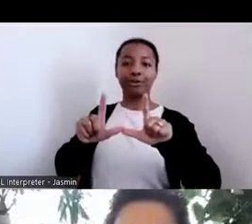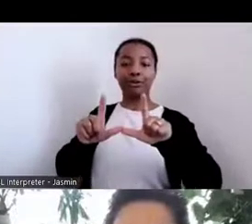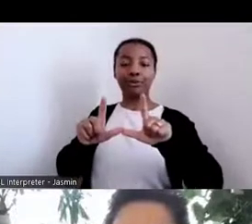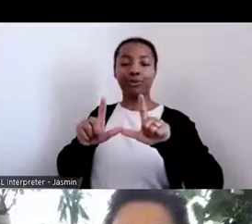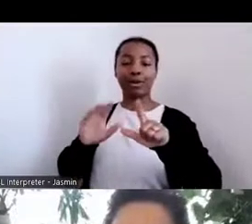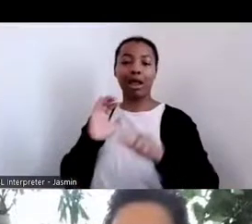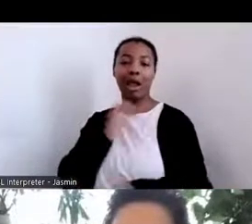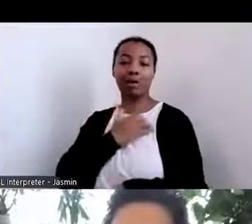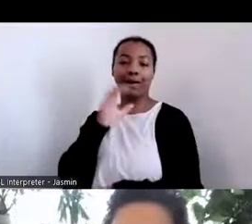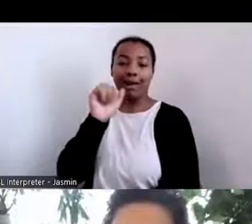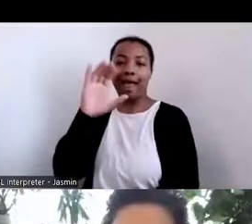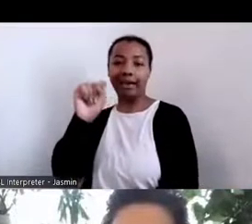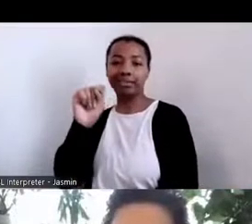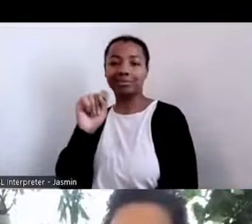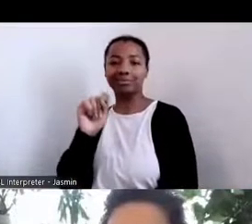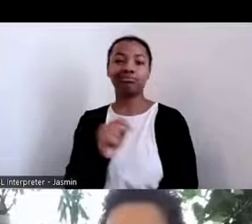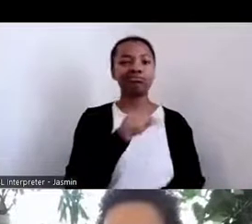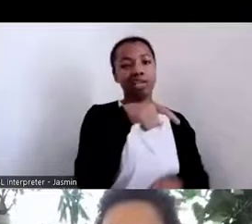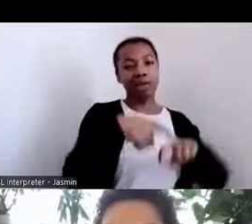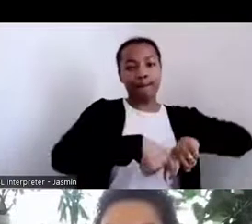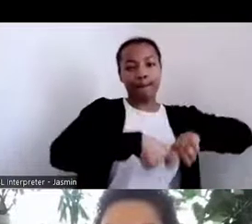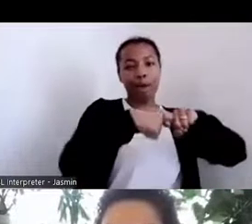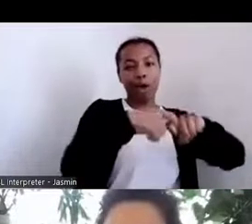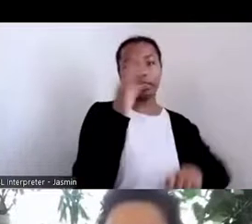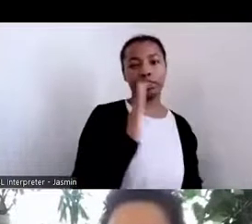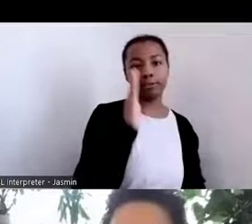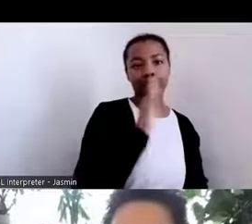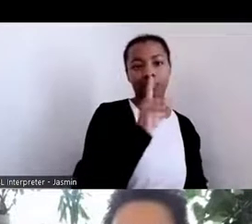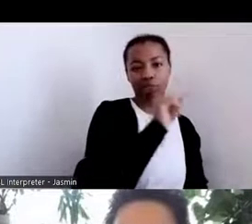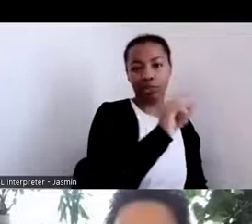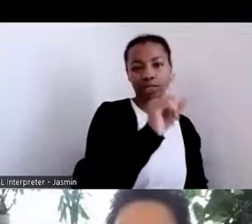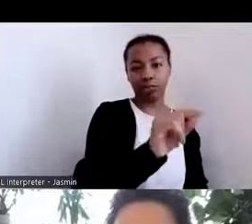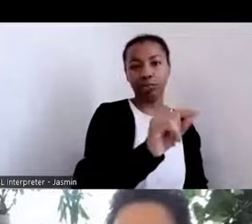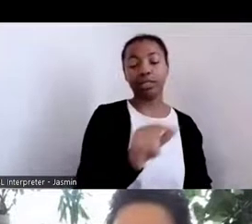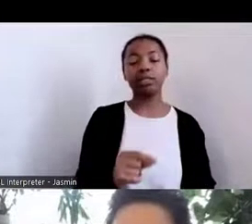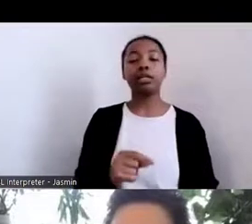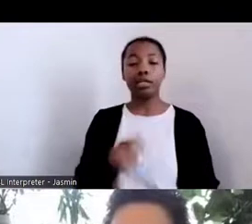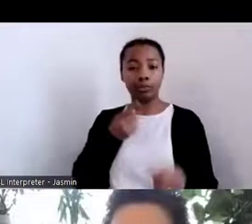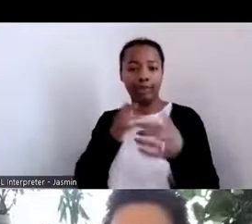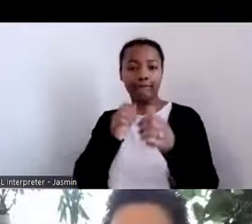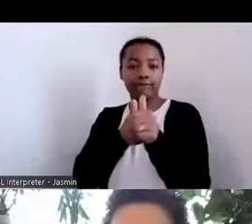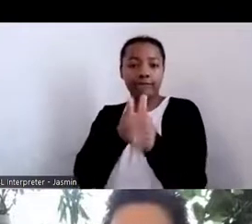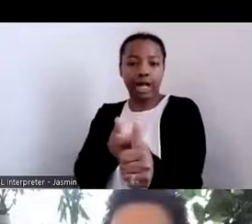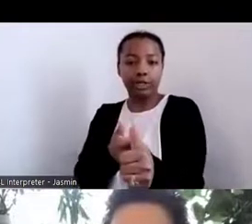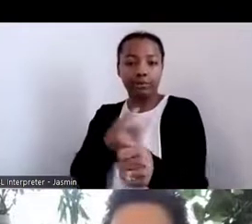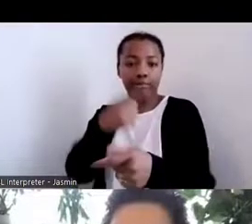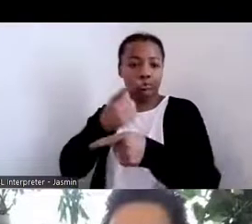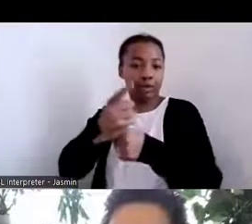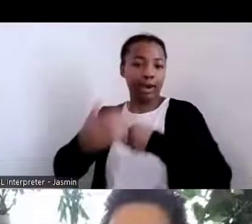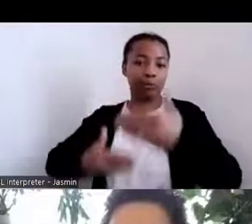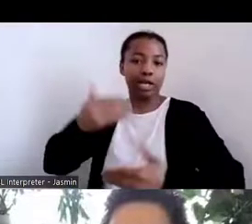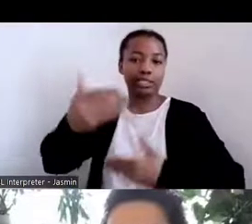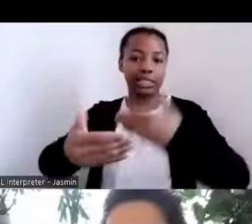And so we went through the whole legislative process through the pandemic to be able to renew this act because it is still the